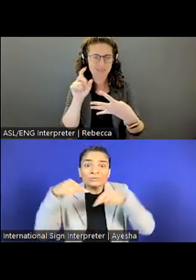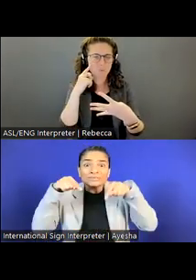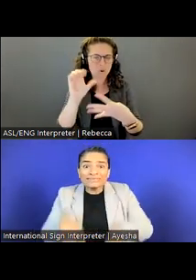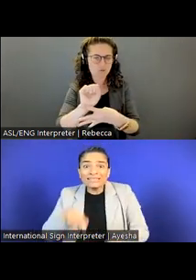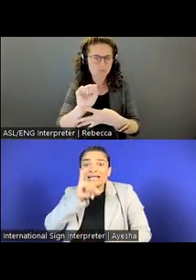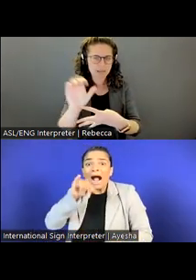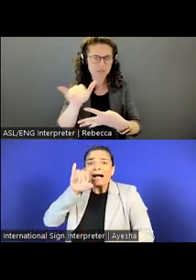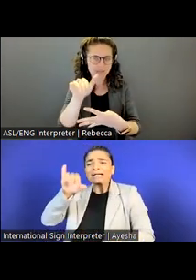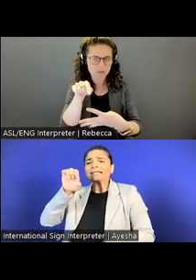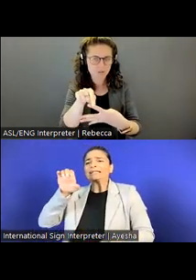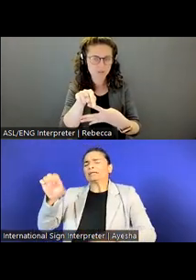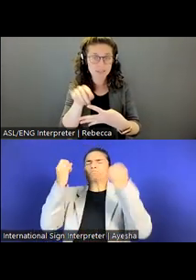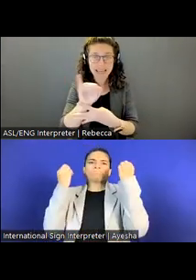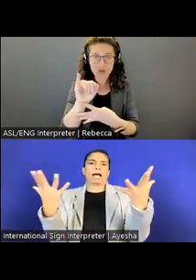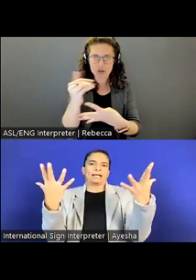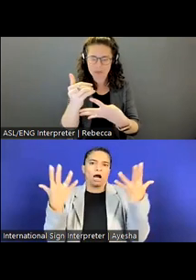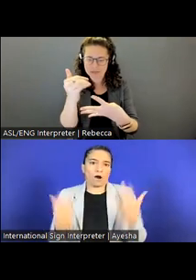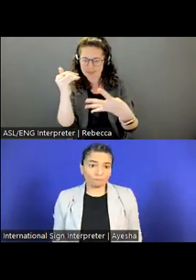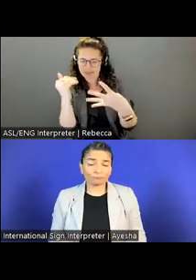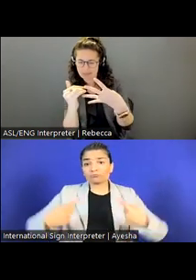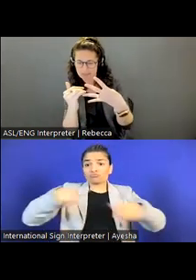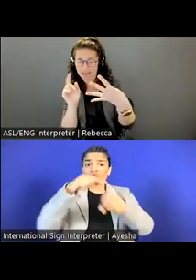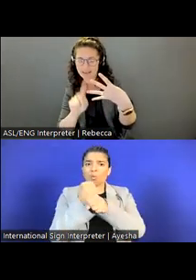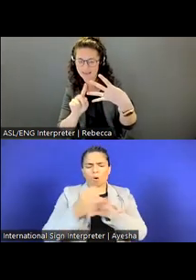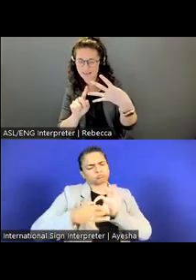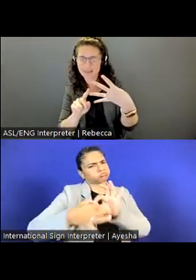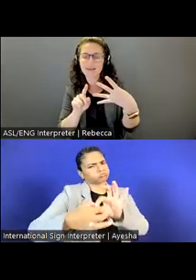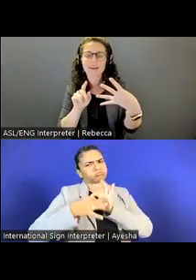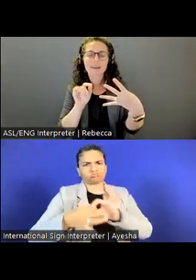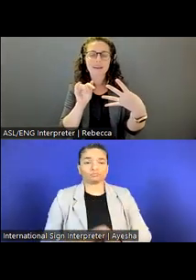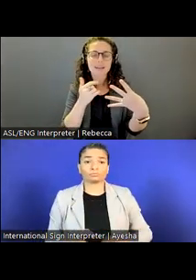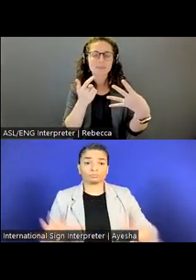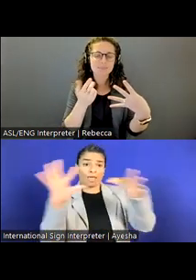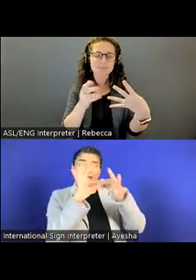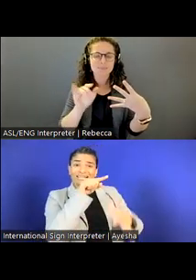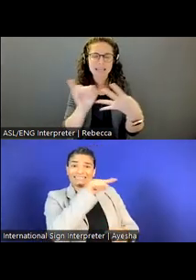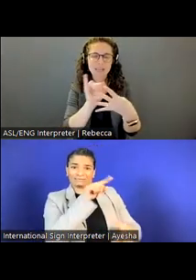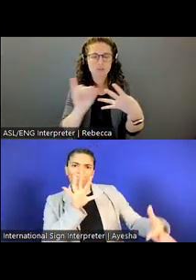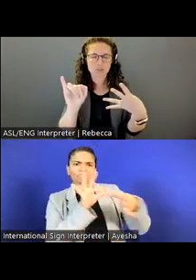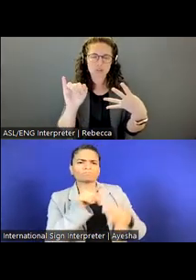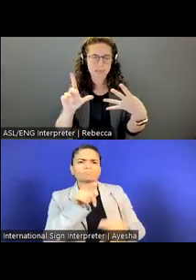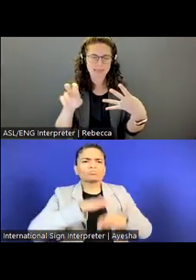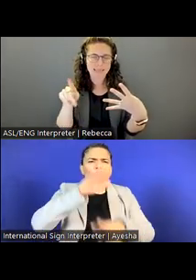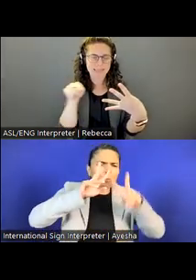If you look below the third bulletin, you'll see there's an internship link.